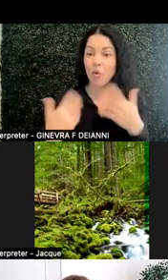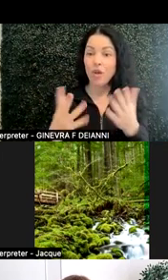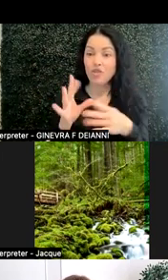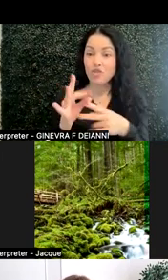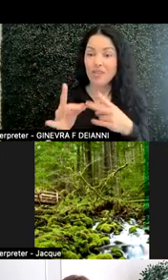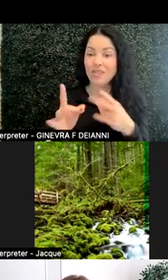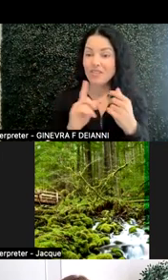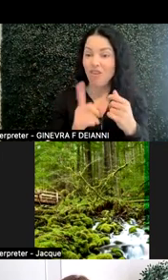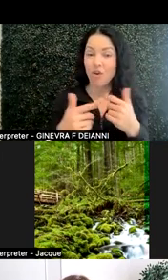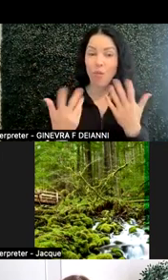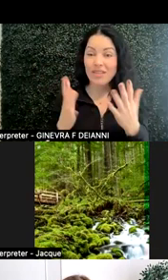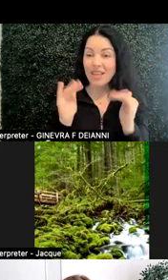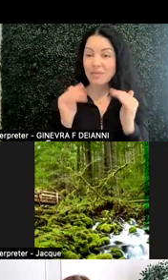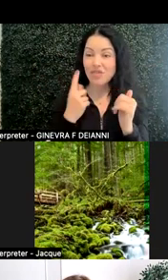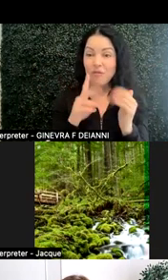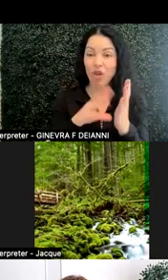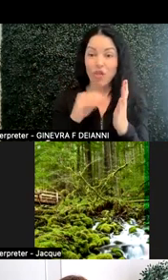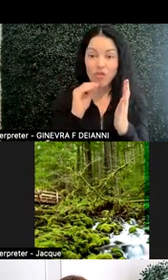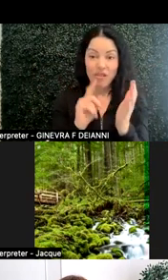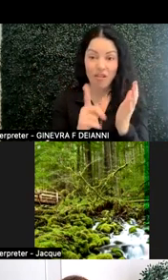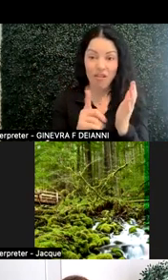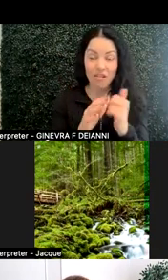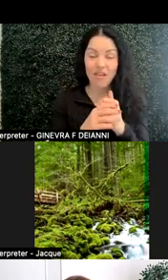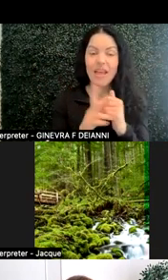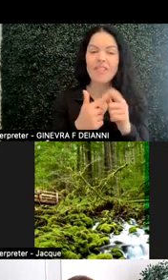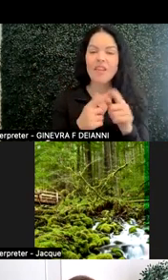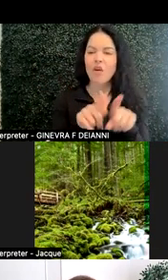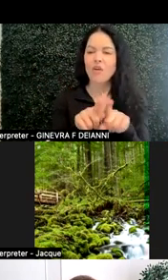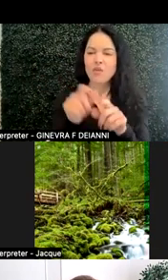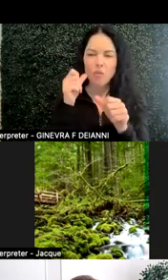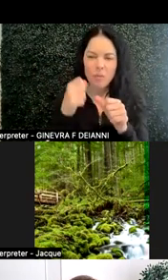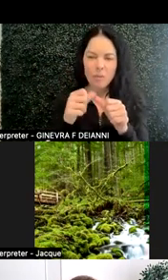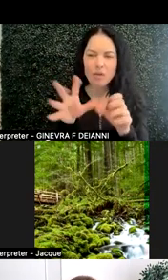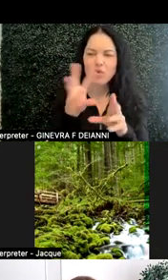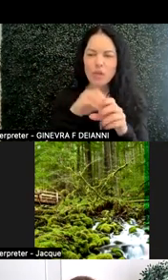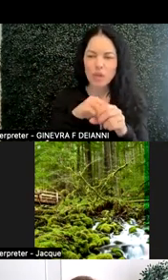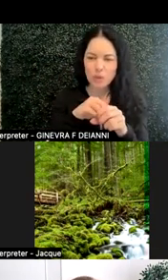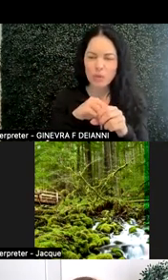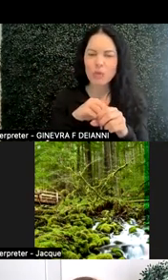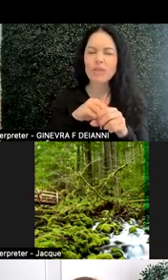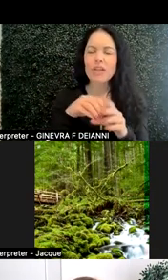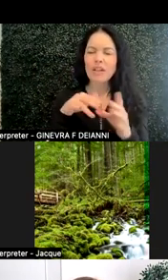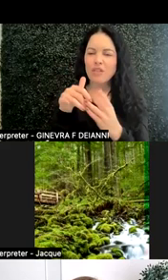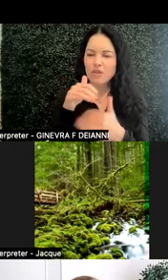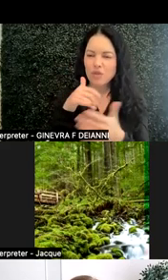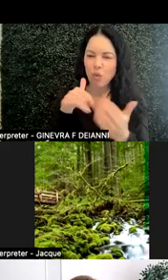what the expectations for learning are. But then also remembering to include the social instructions